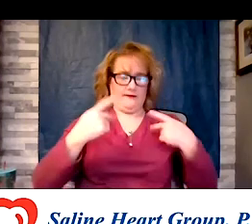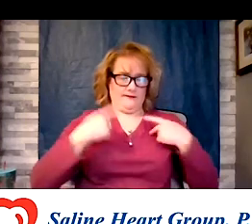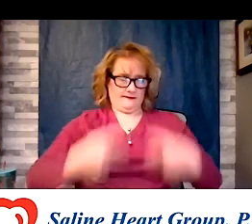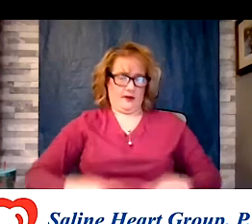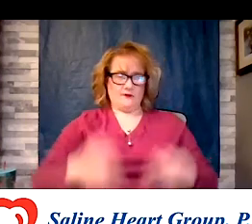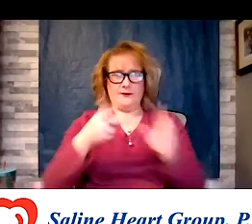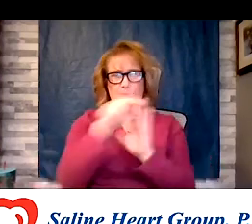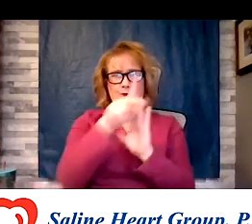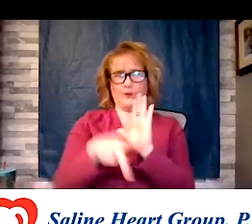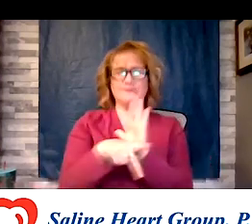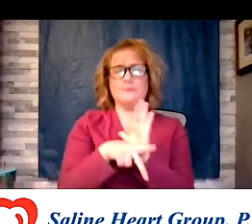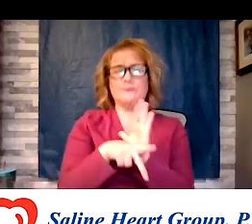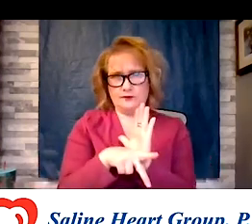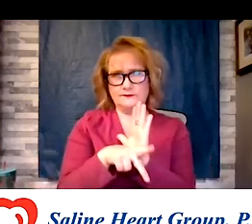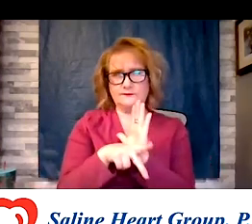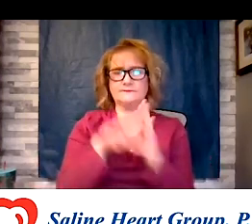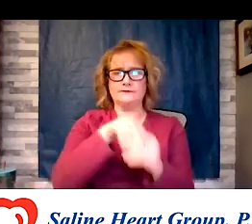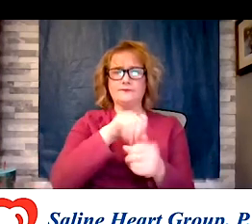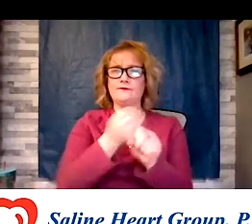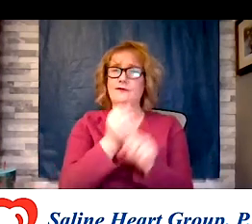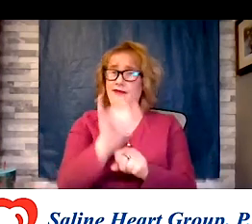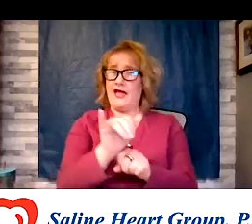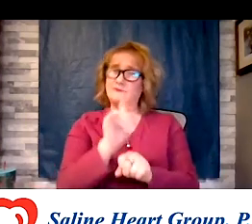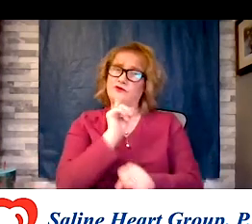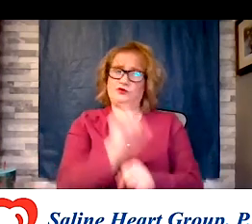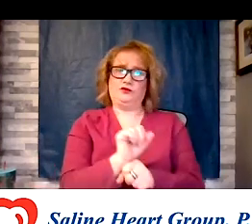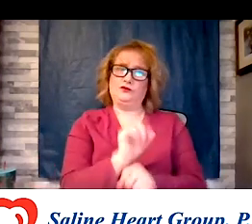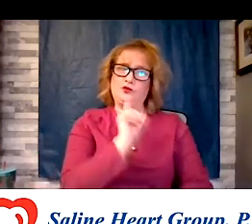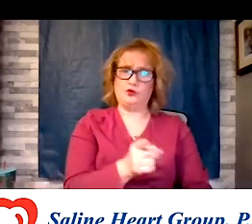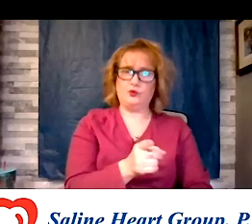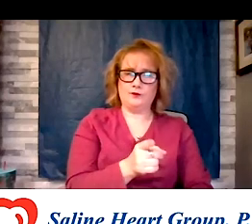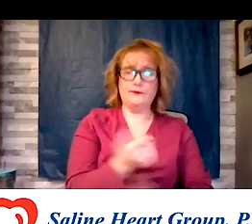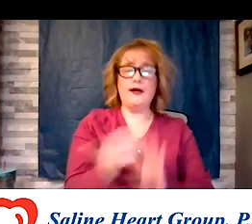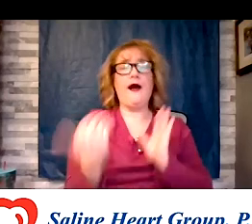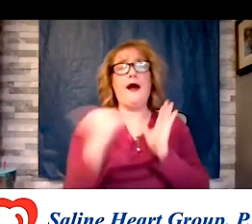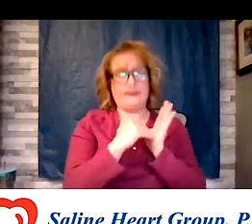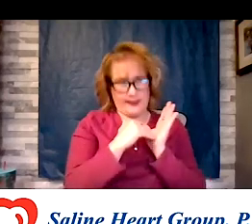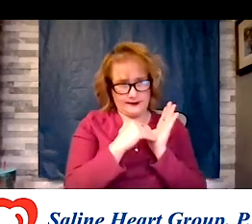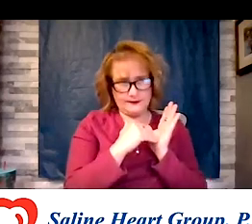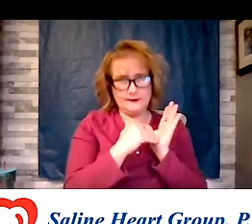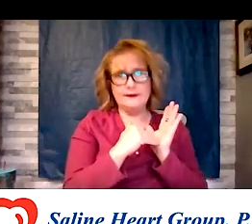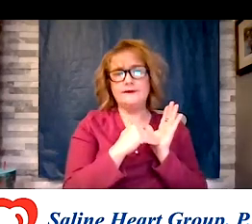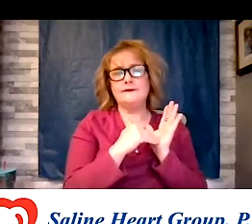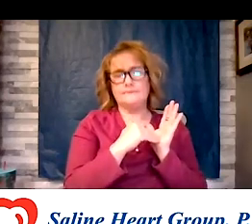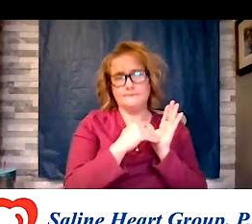this true. Again, this is the Dr. ORNISH who again started his